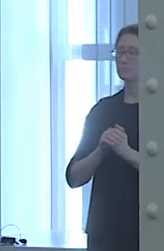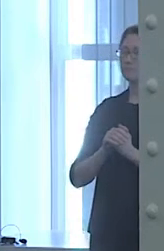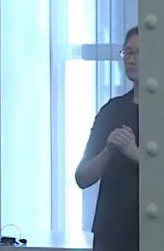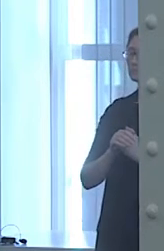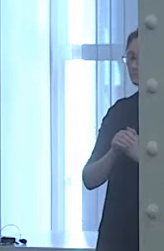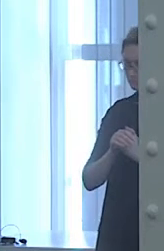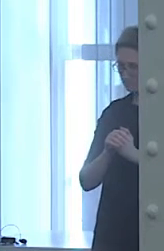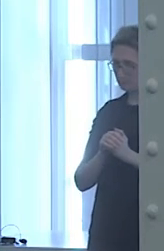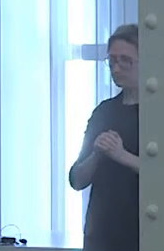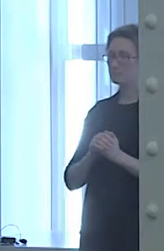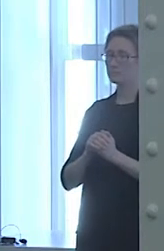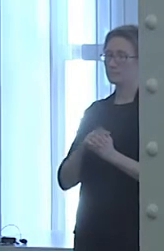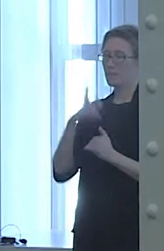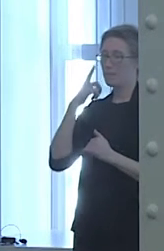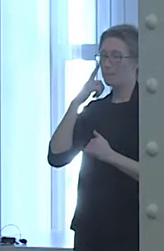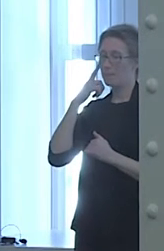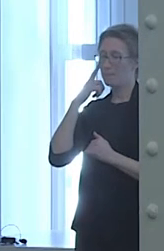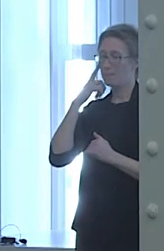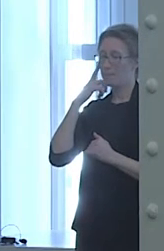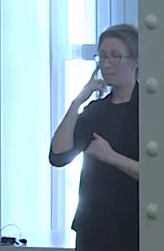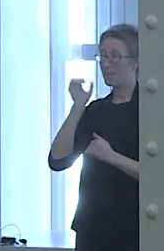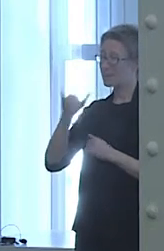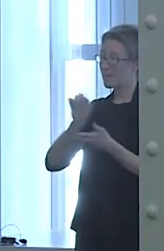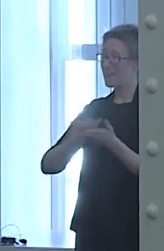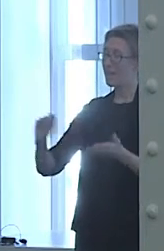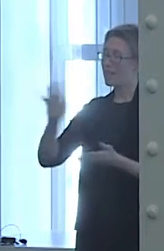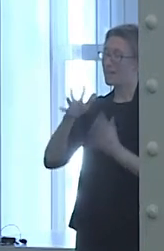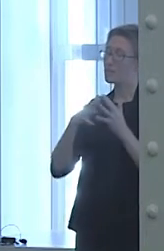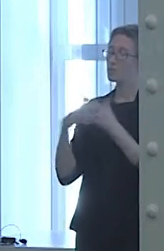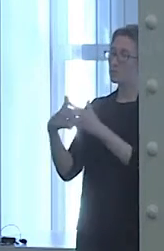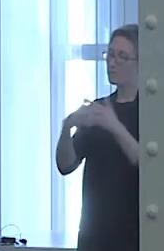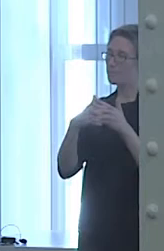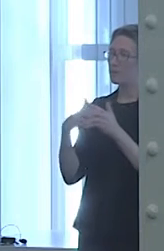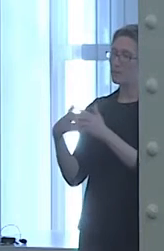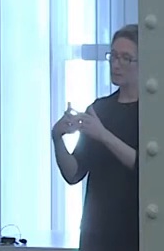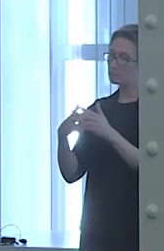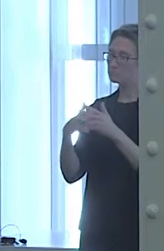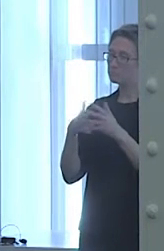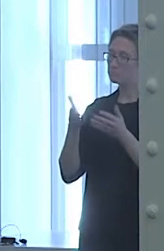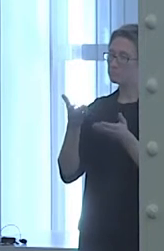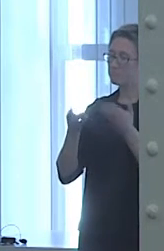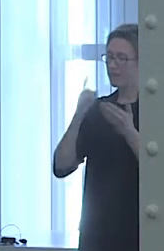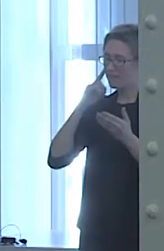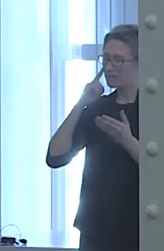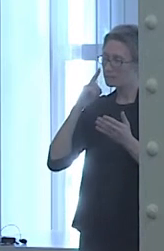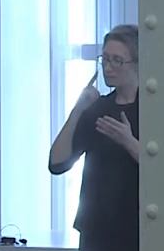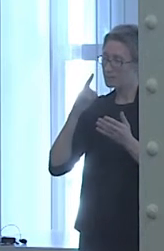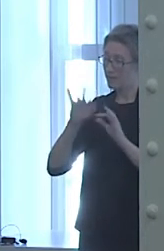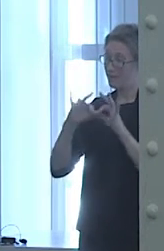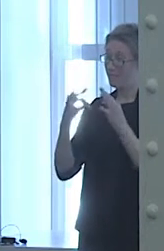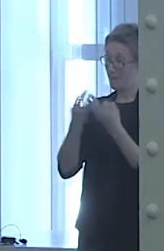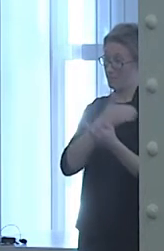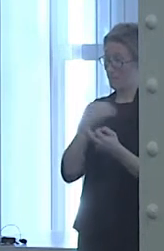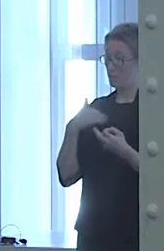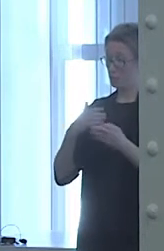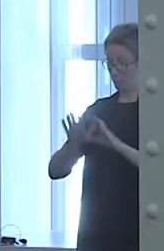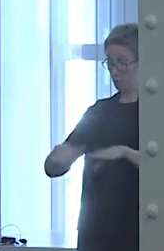Because of this, Asian-Americans may view family members such as their children as extensions of themselves.